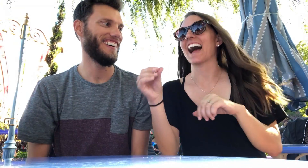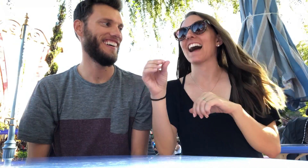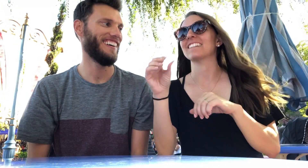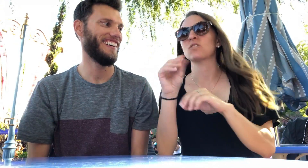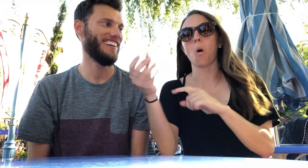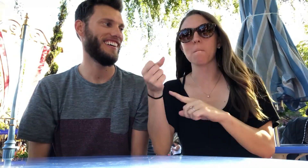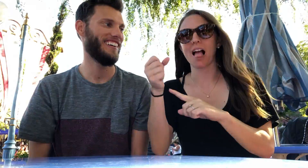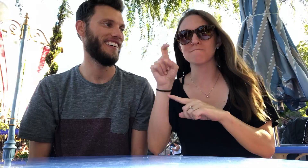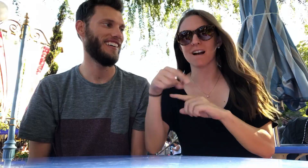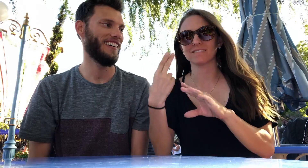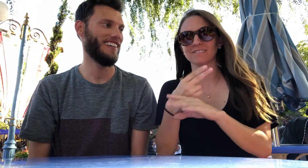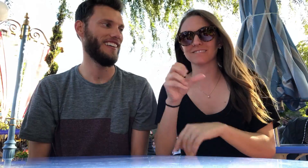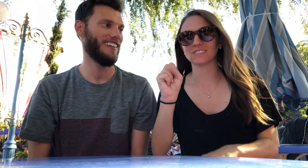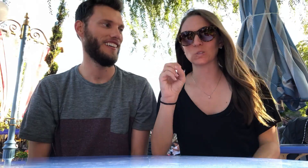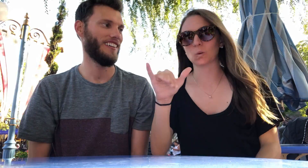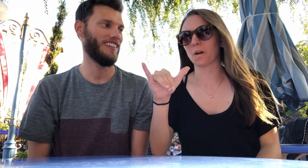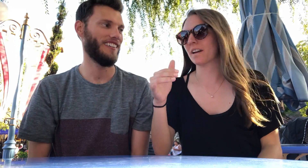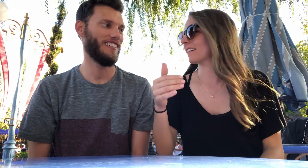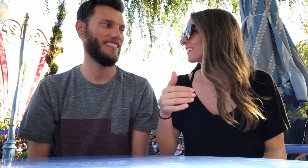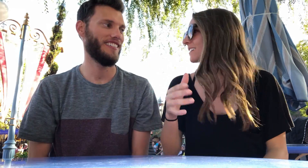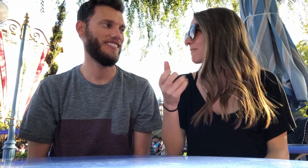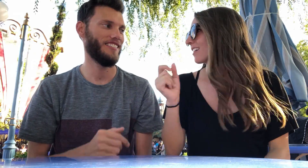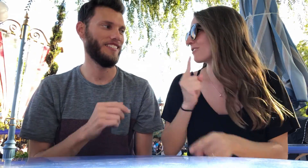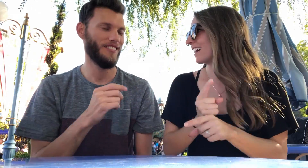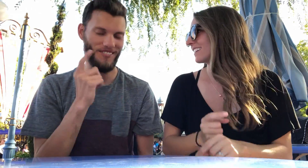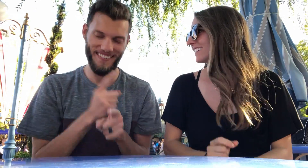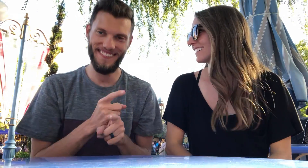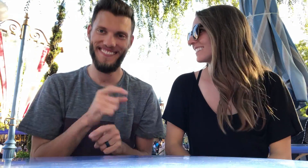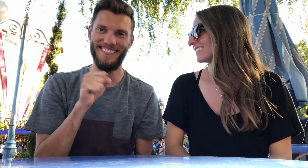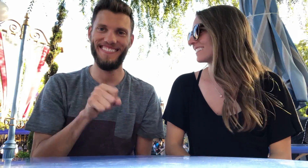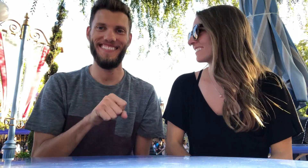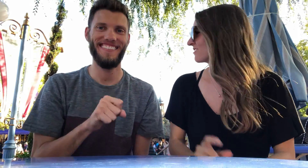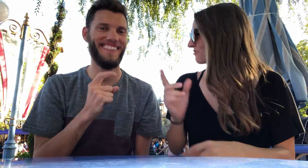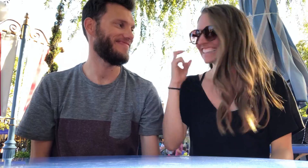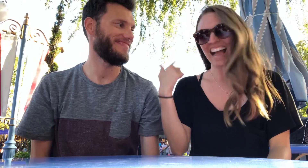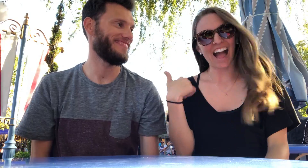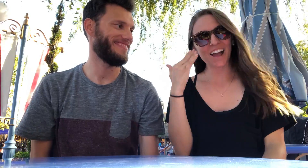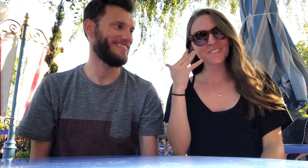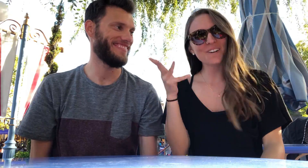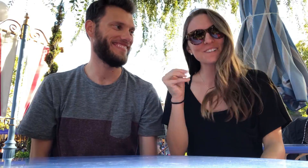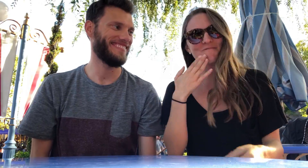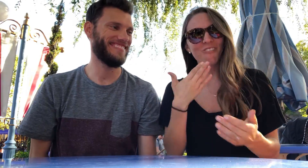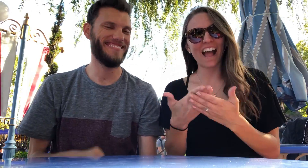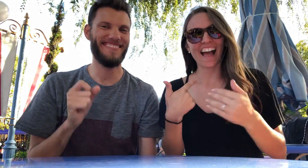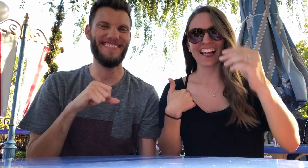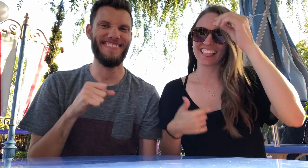and no milk, only soy milk. Right! See I know you well.